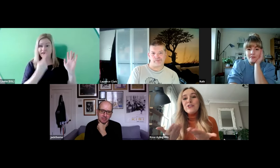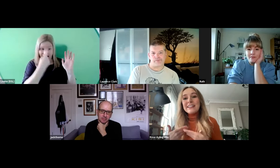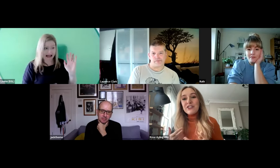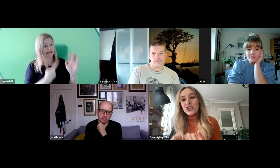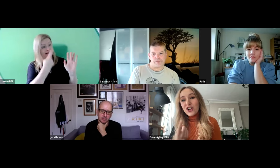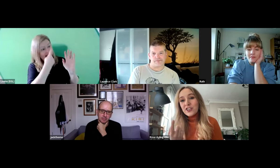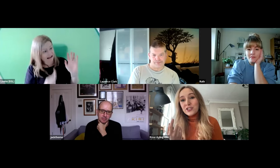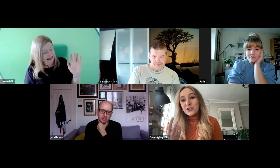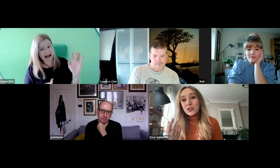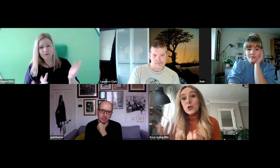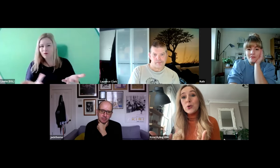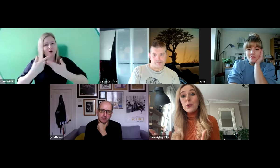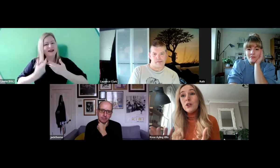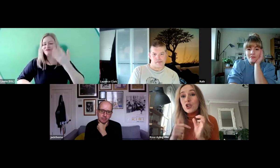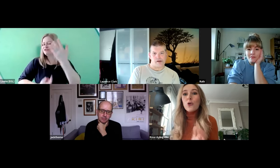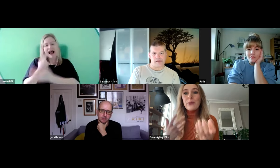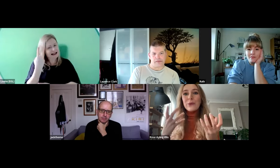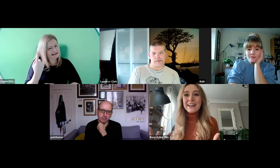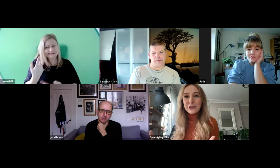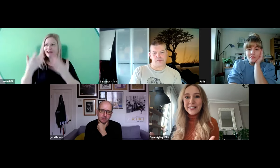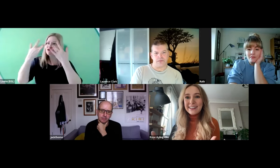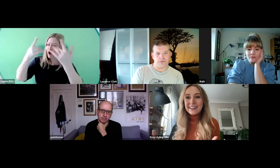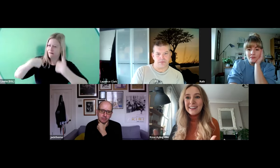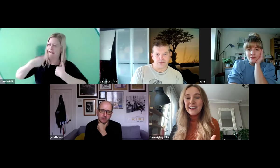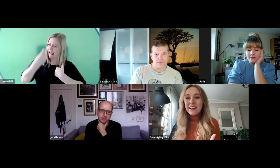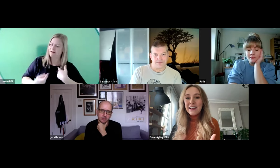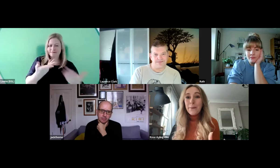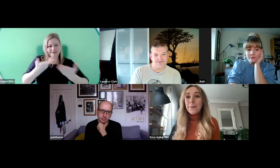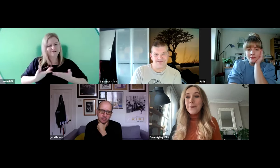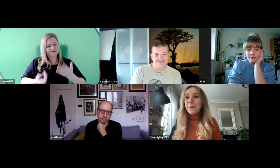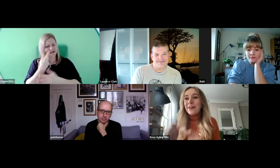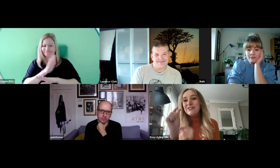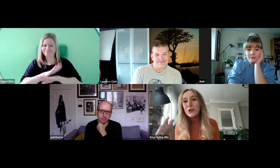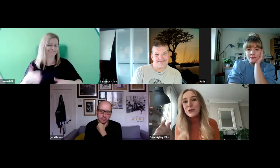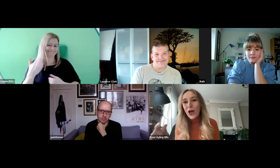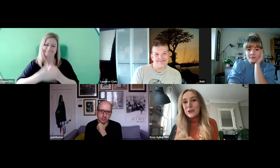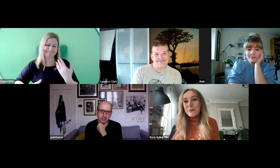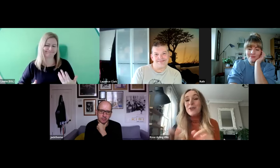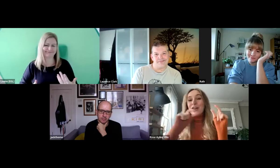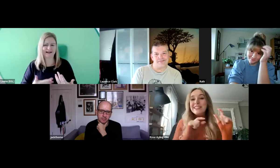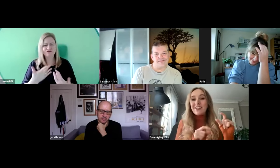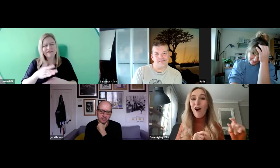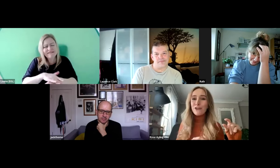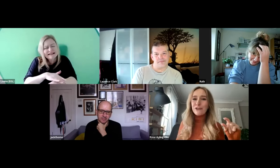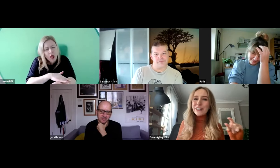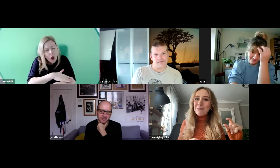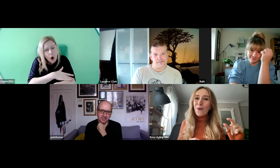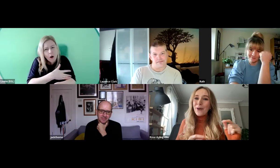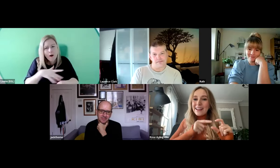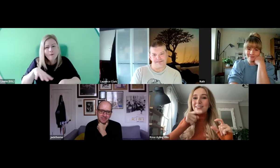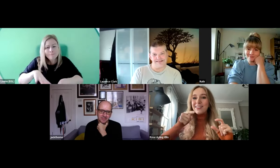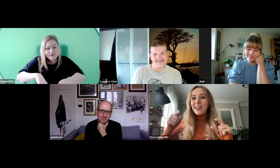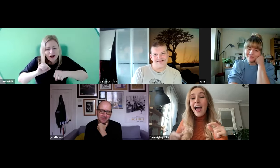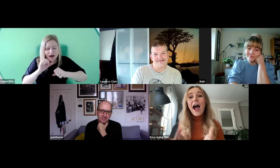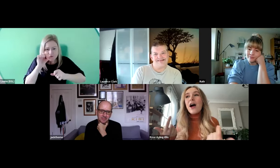don't get giving the chance to show them that we can do it. But it's so slow. If you only